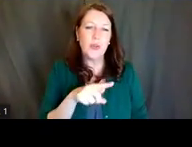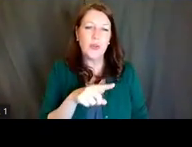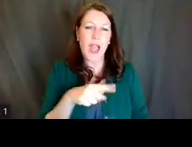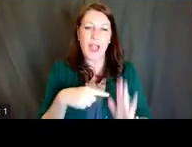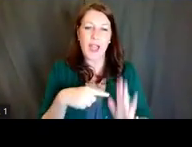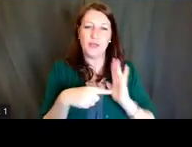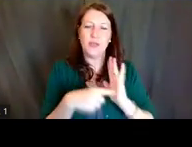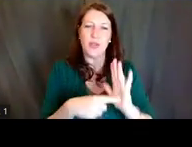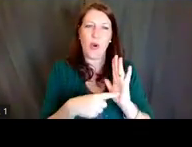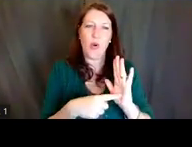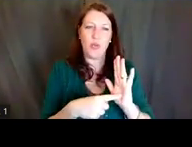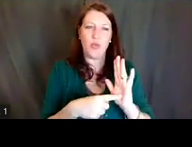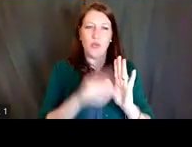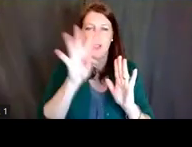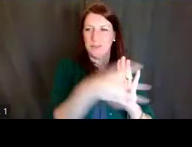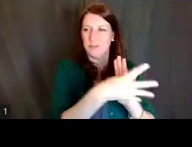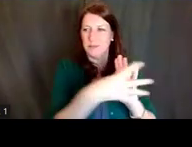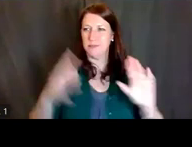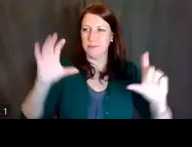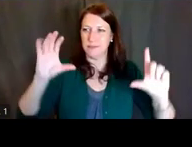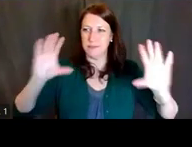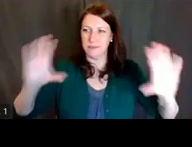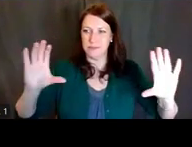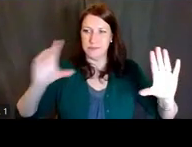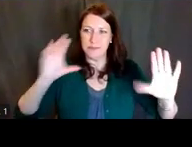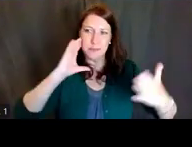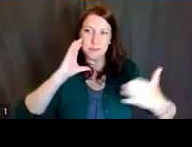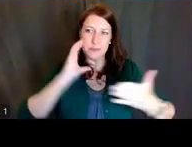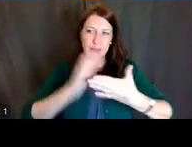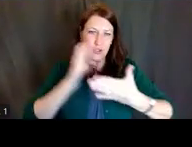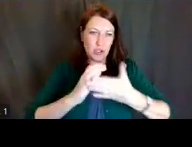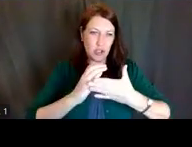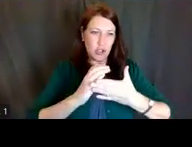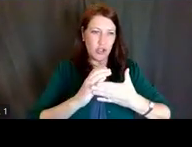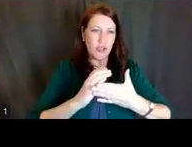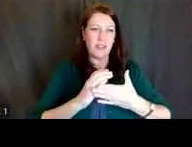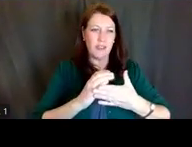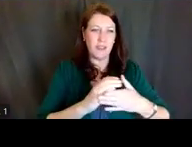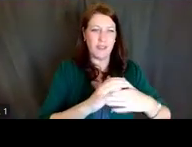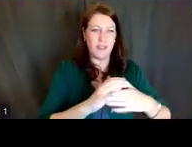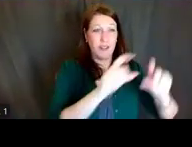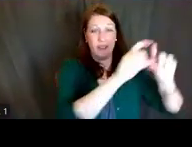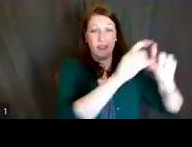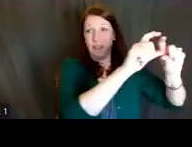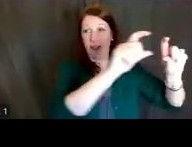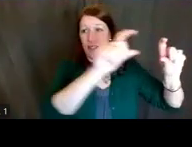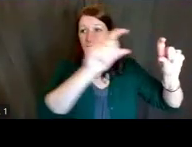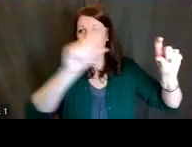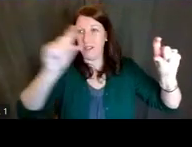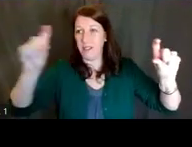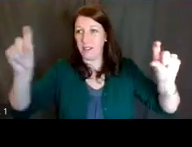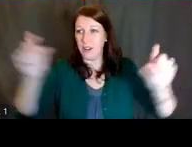this schematic of funding opportunities, according to career stage. This is a resource that will be available to you in the Research